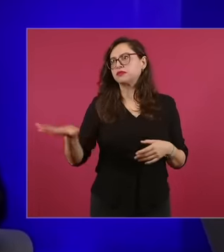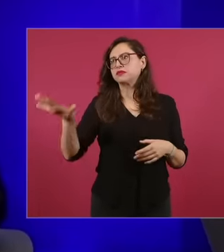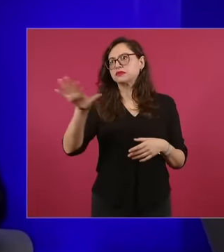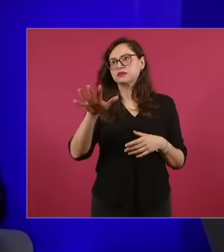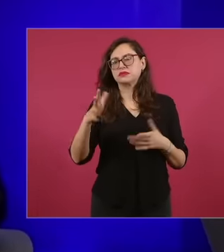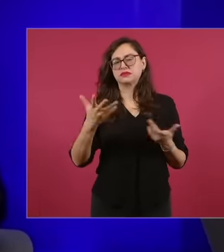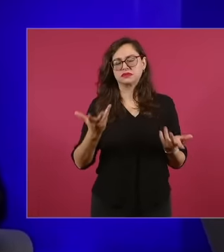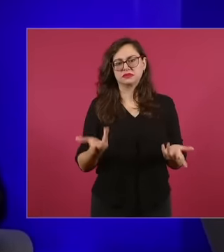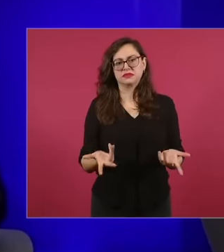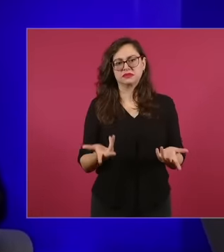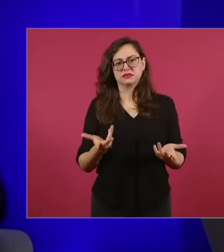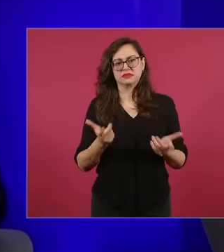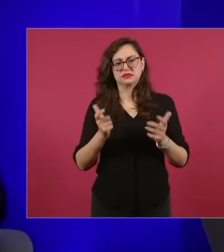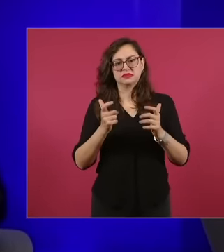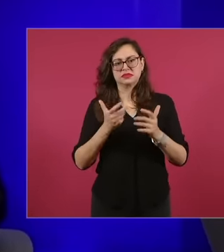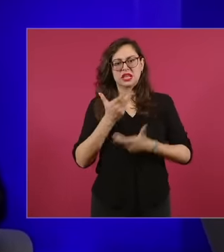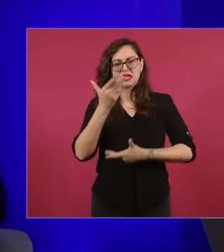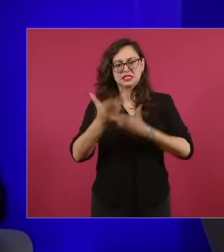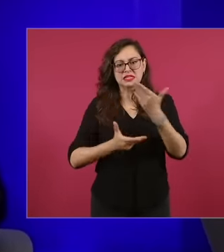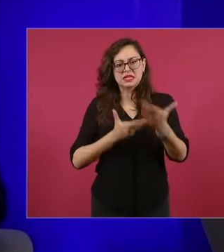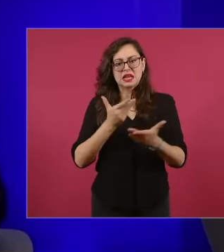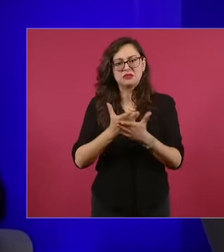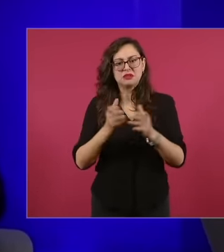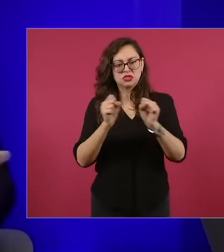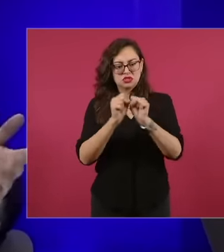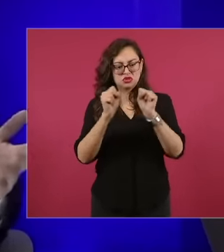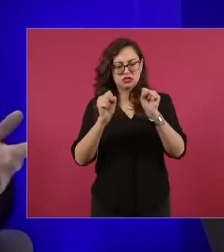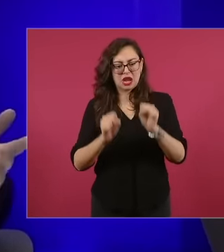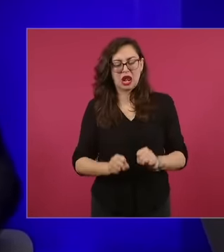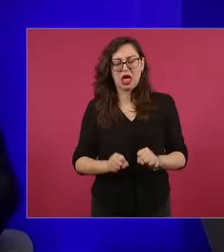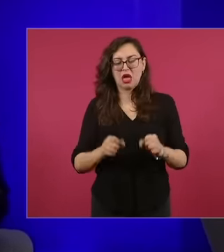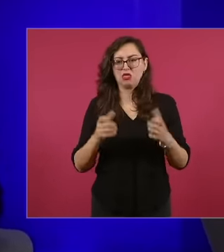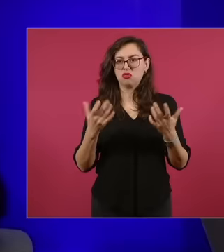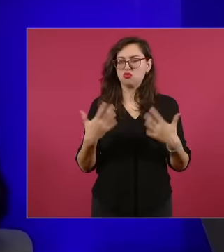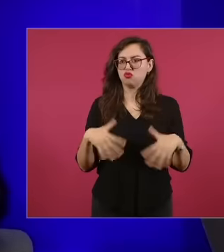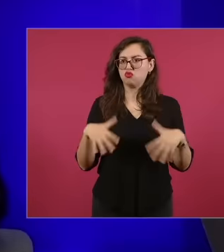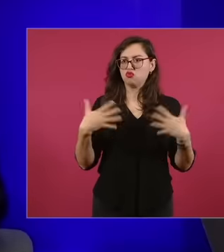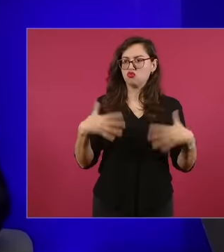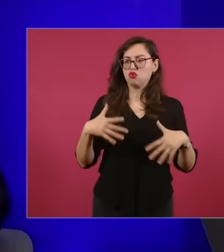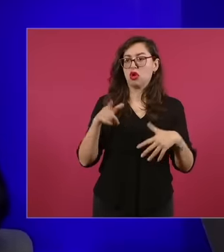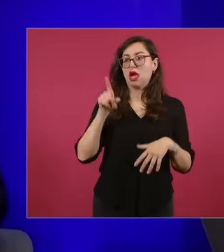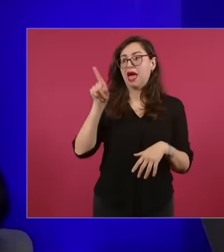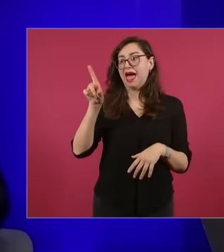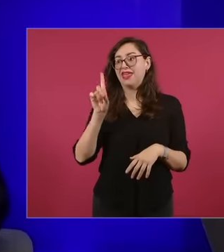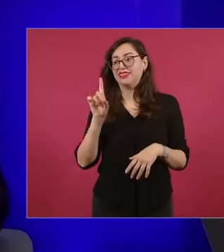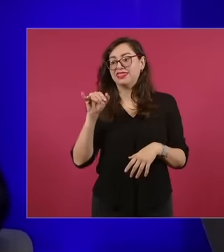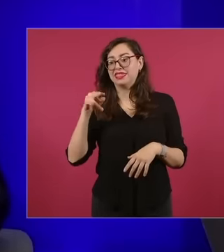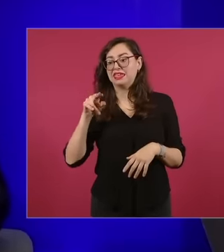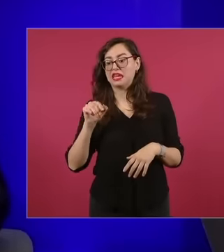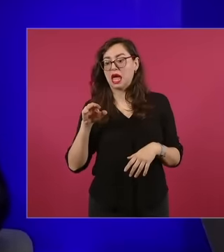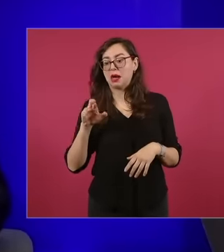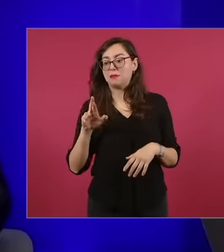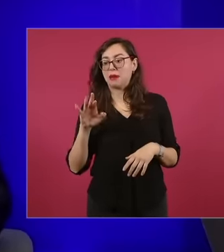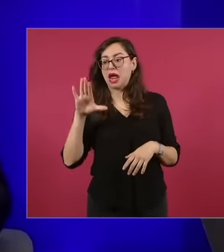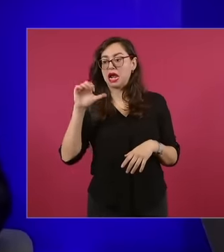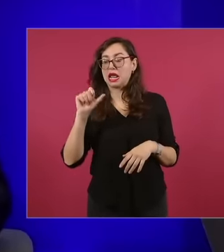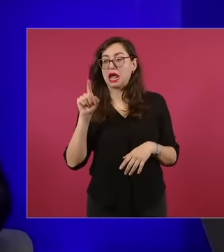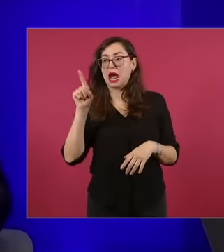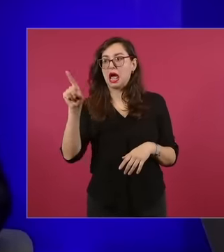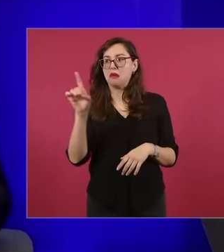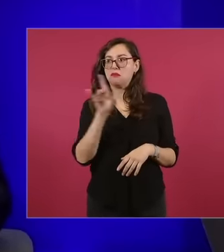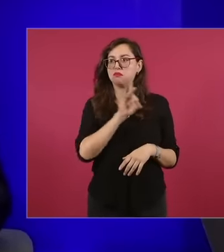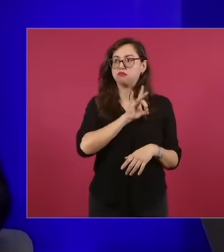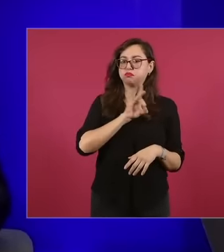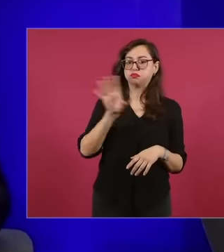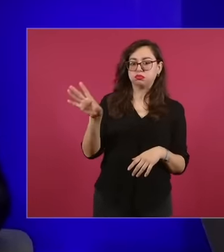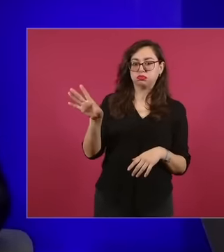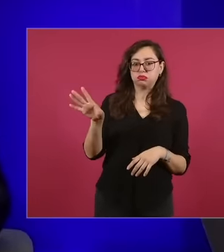health services are already better than those of Denmark but I never insulted you You insulted me non-stop